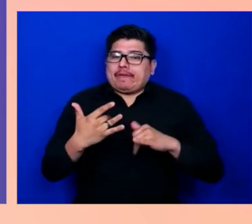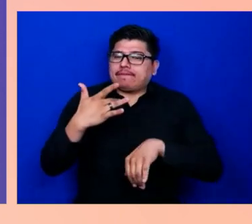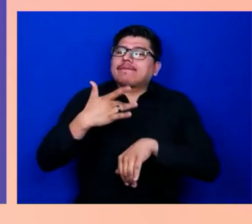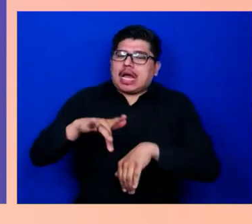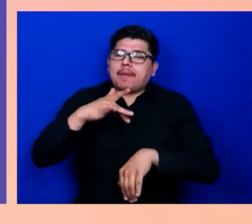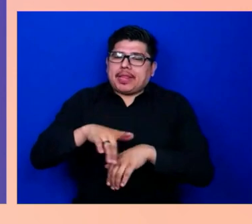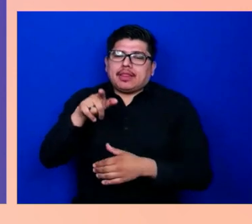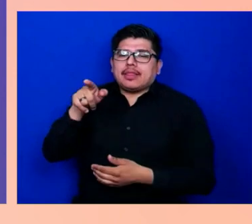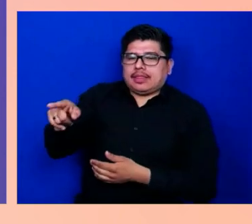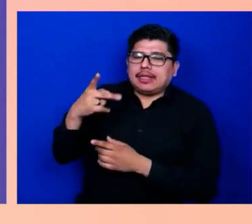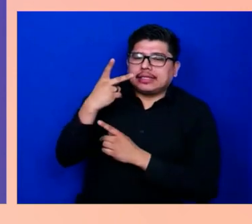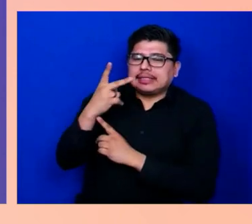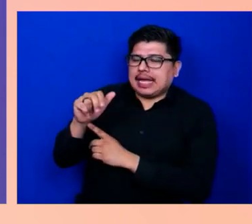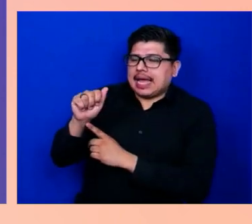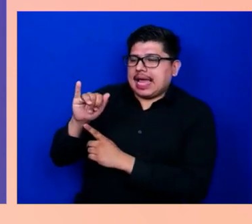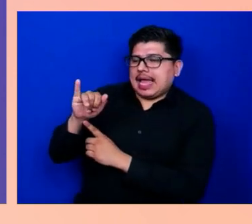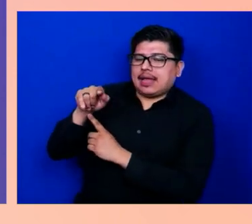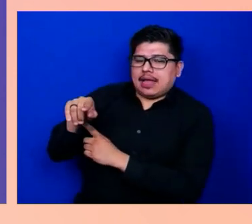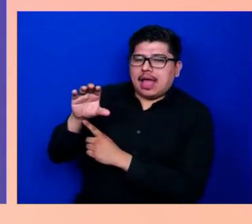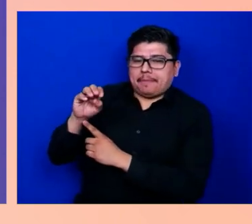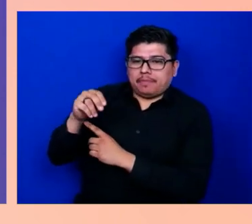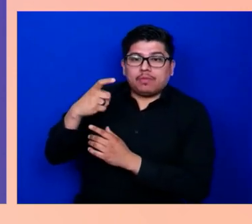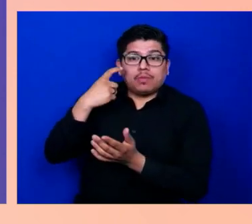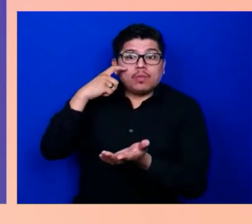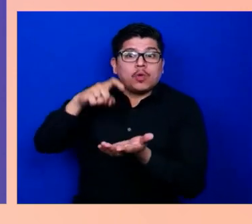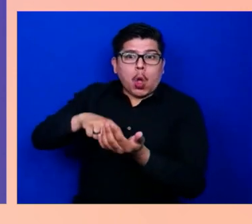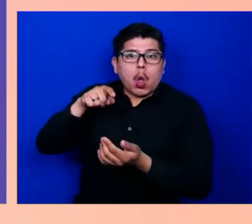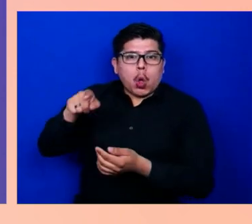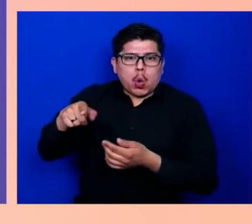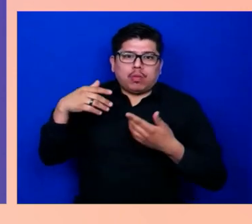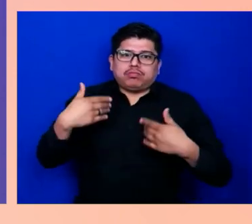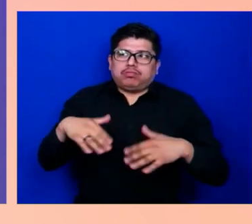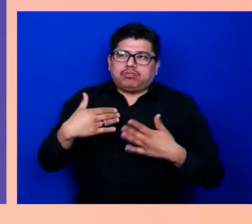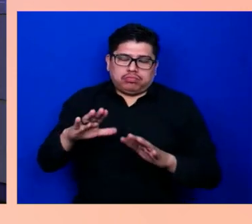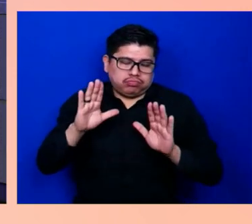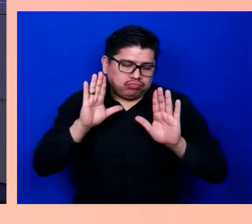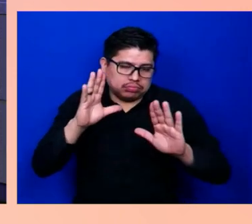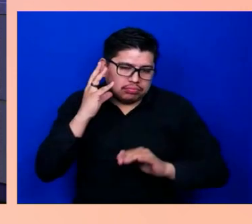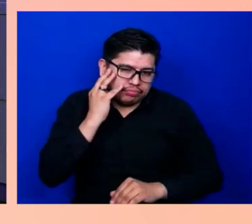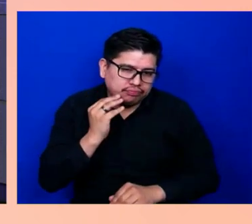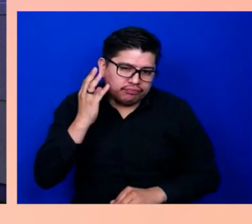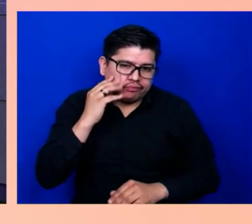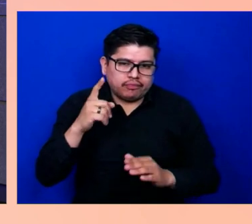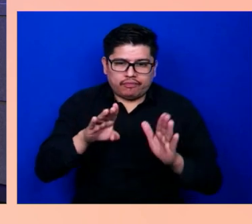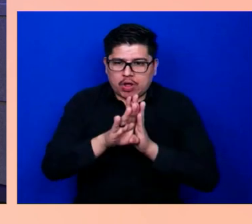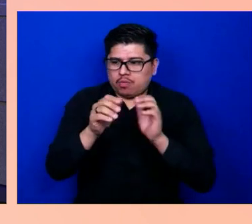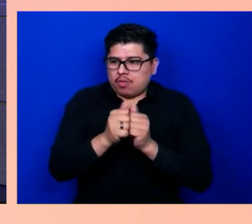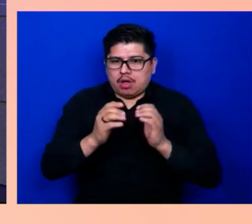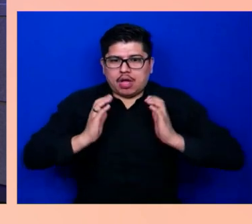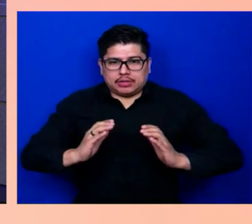That's been a really cool experience developing that with customers. You heard it first,